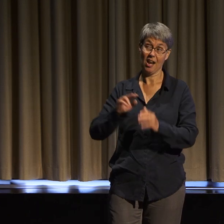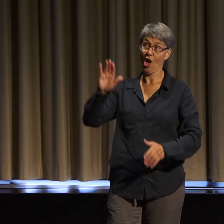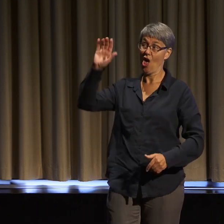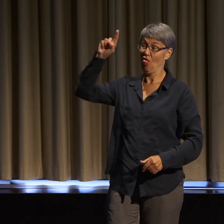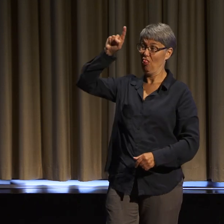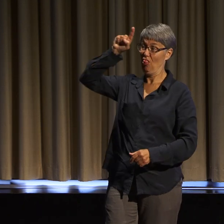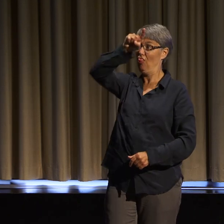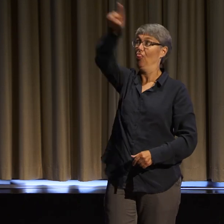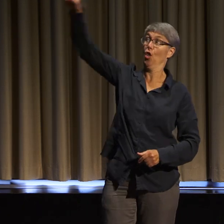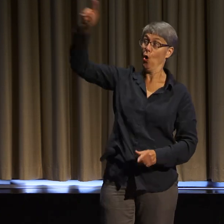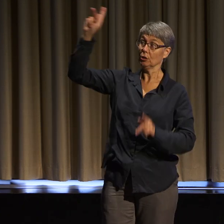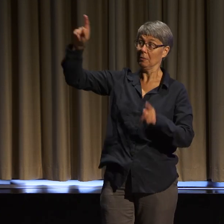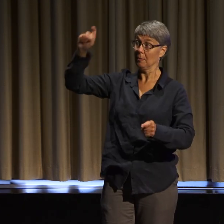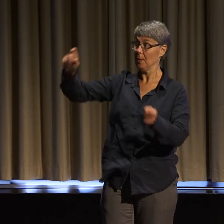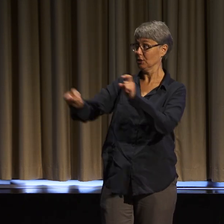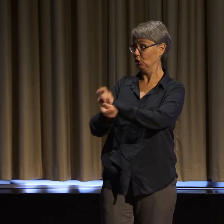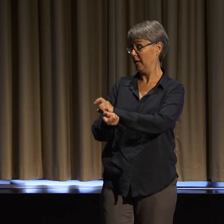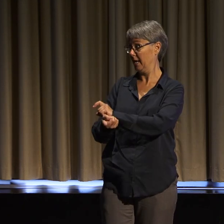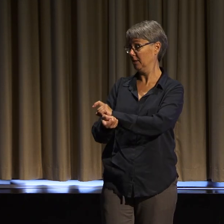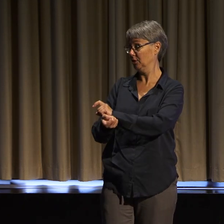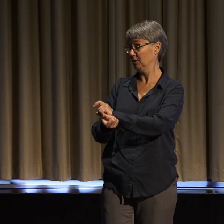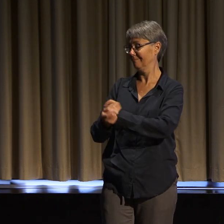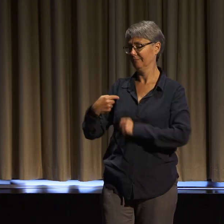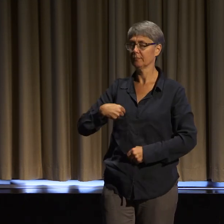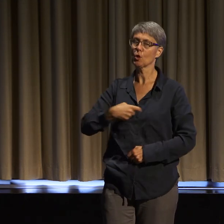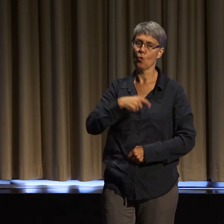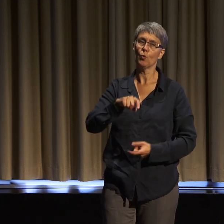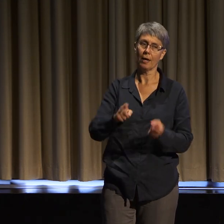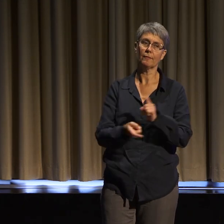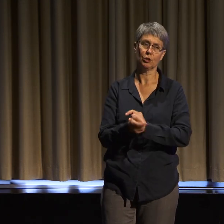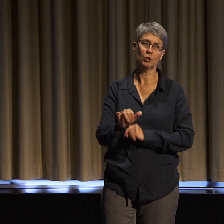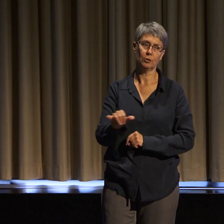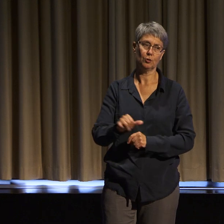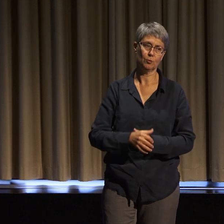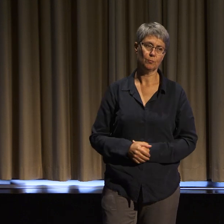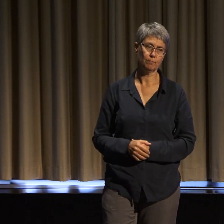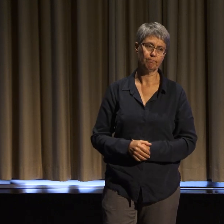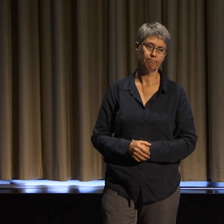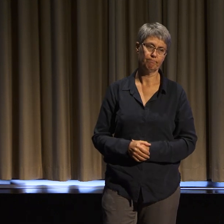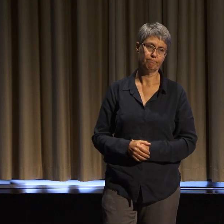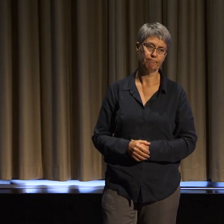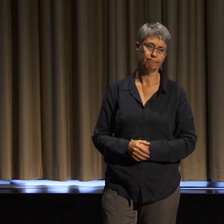but it is us in here as well. What I'm saying is that isolation, exclusion,